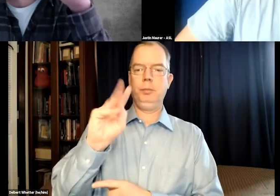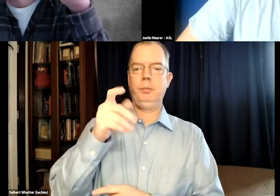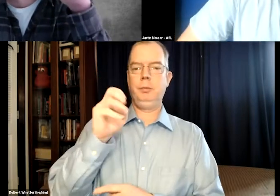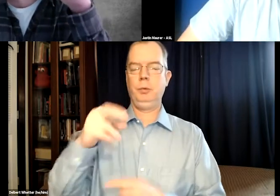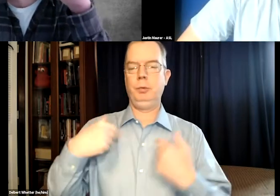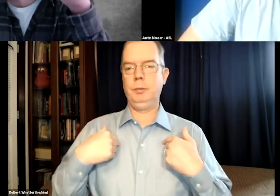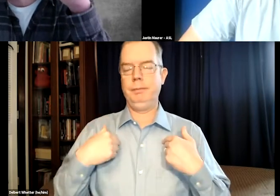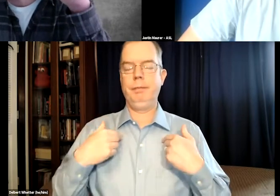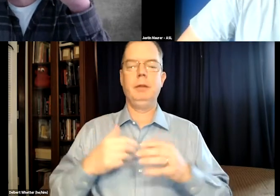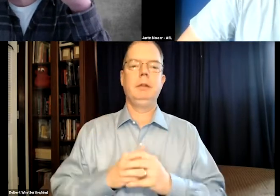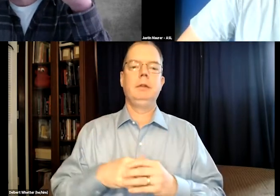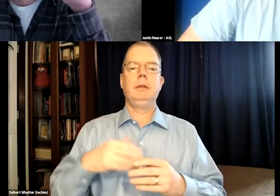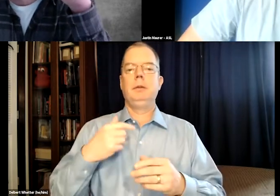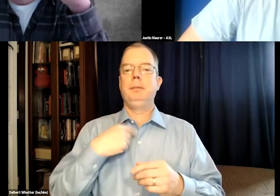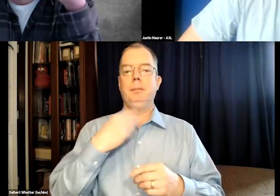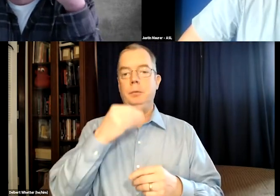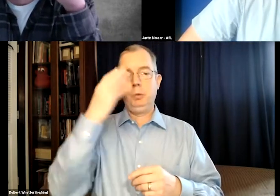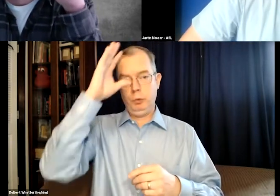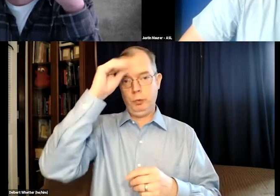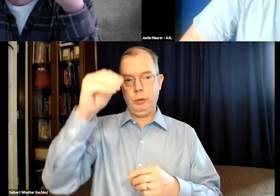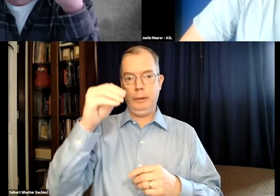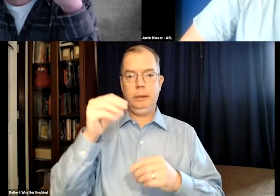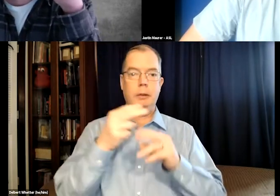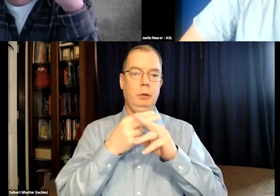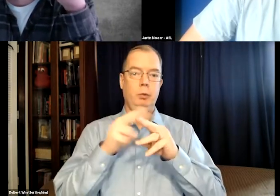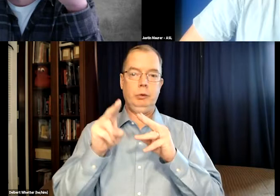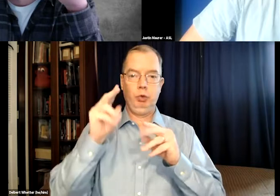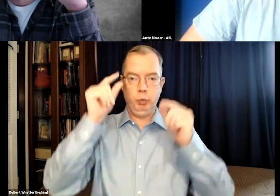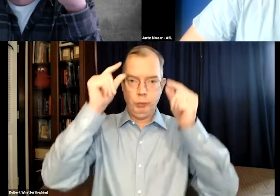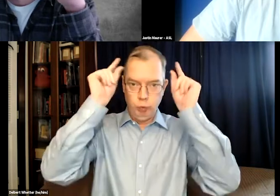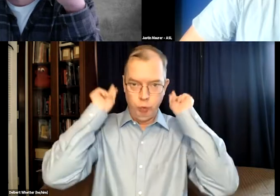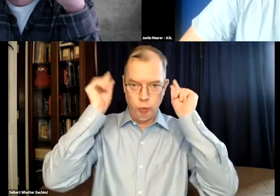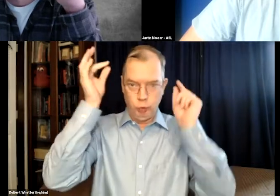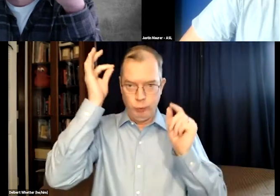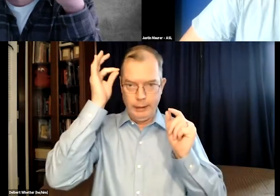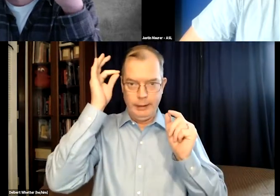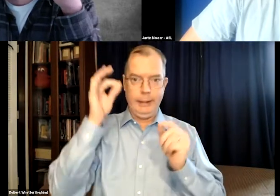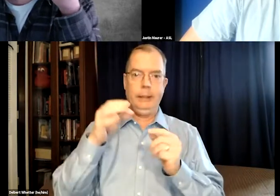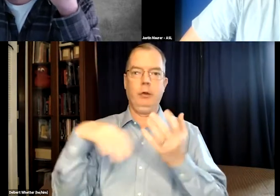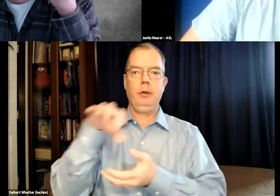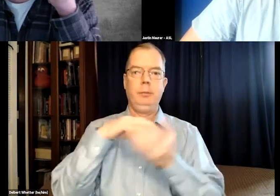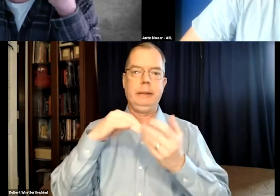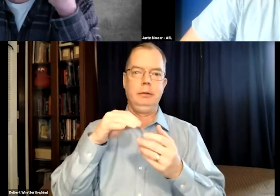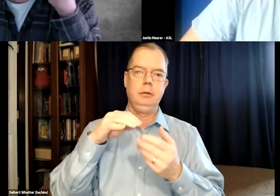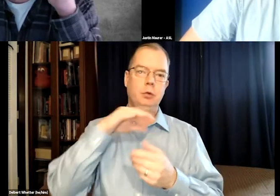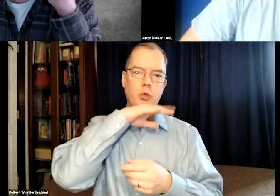Hello, my name is Delbert Whetter, and I'm a white male with short hair